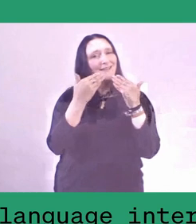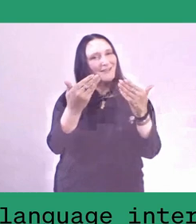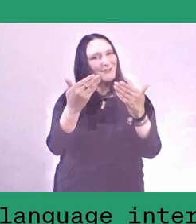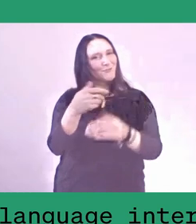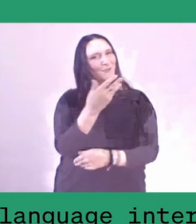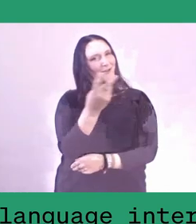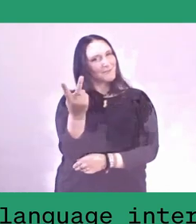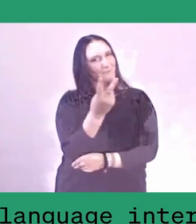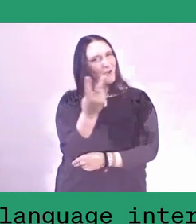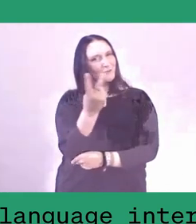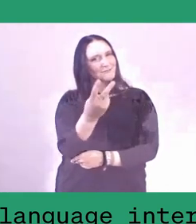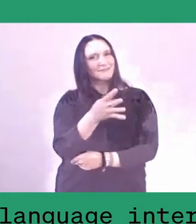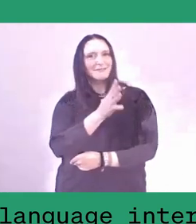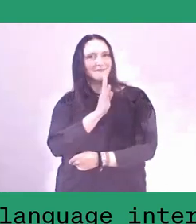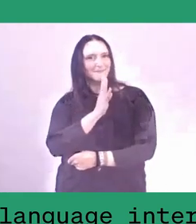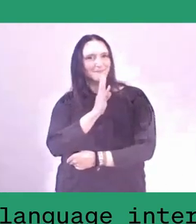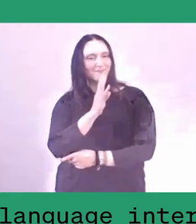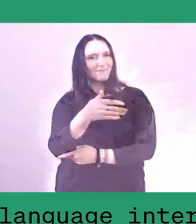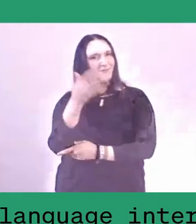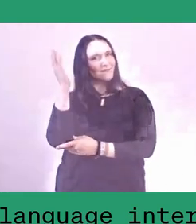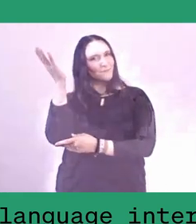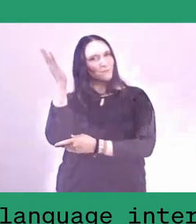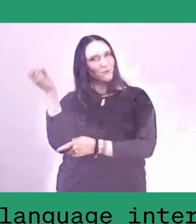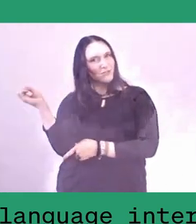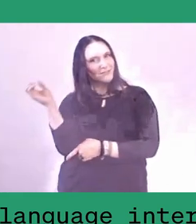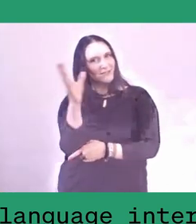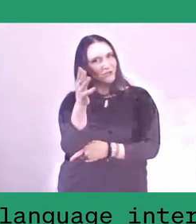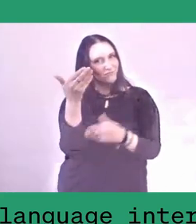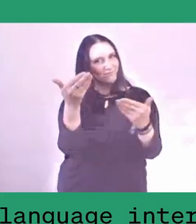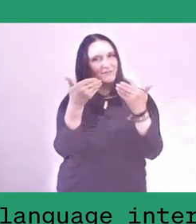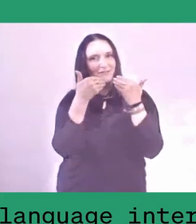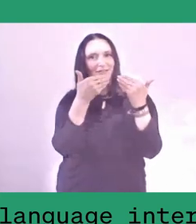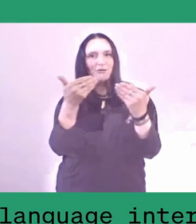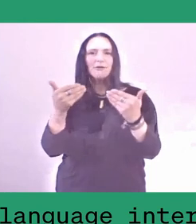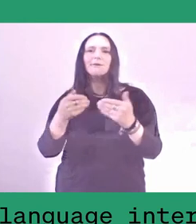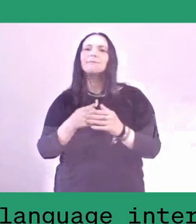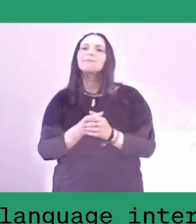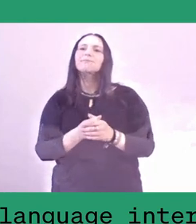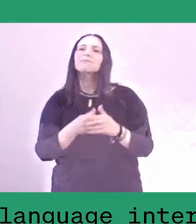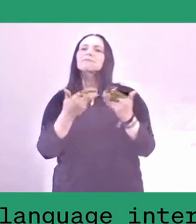I would like to know if there is a specific system